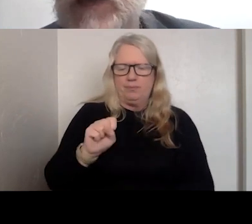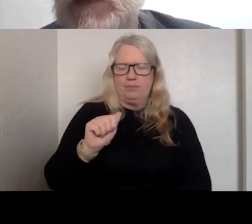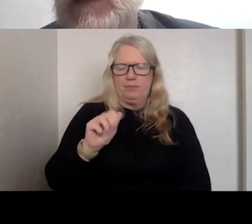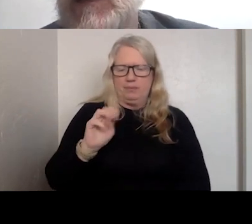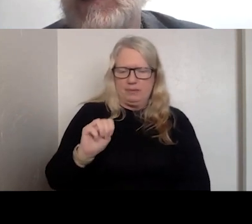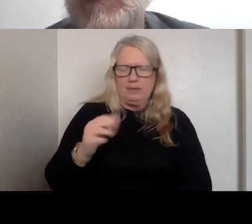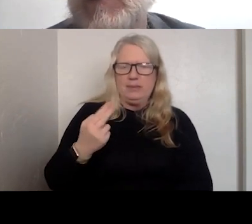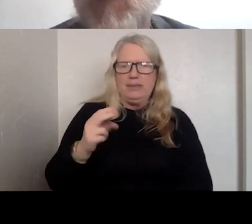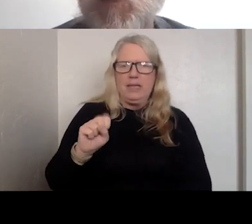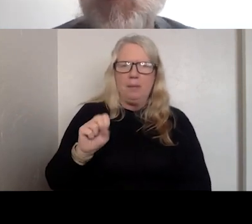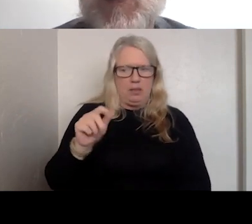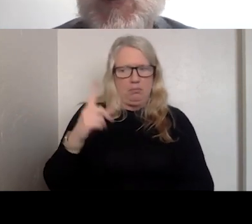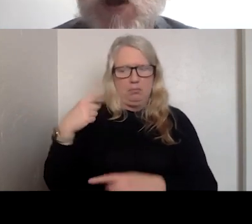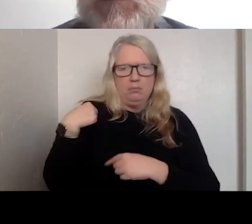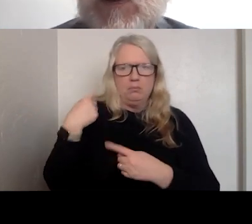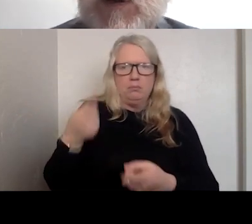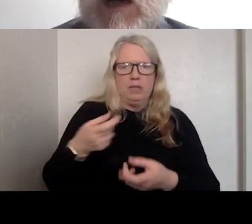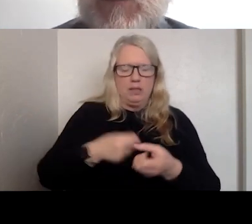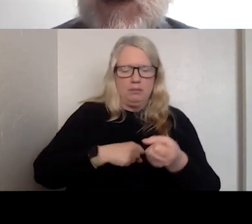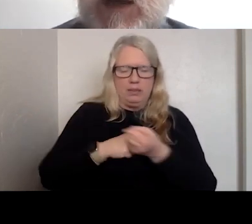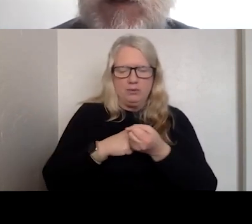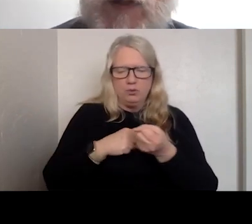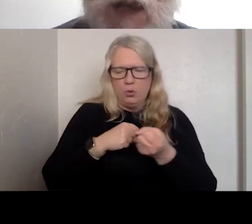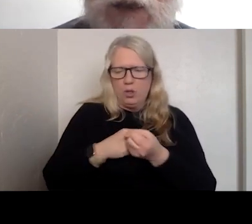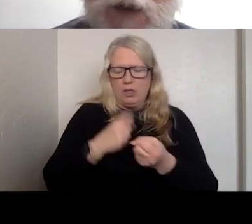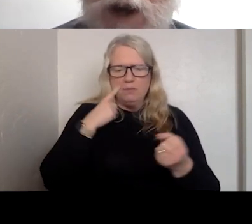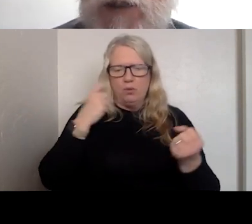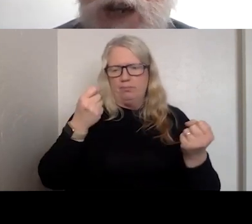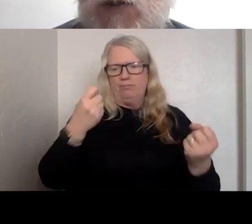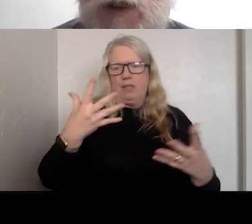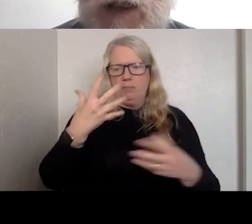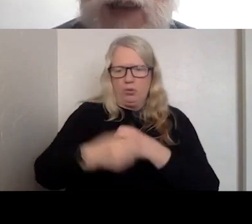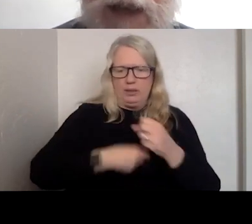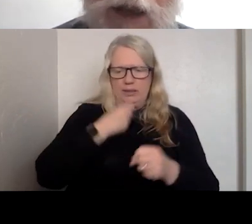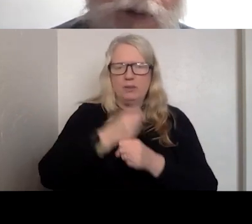THAT OVER A NUMBER OF YEARS. THE PRESIDENT EK EXECUTIVE